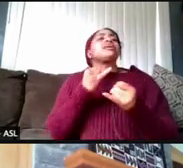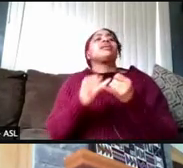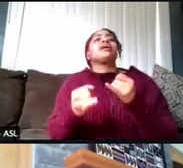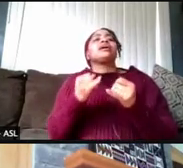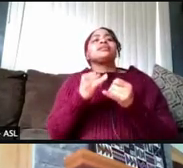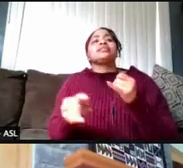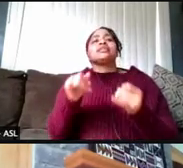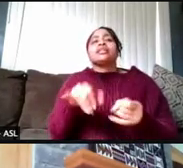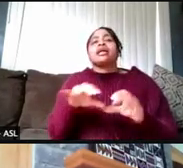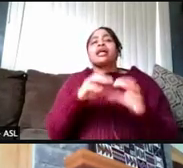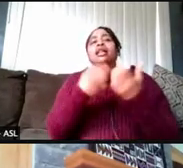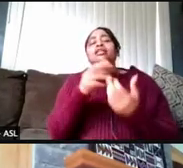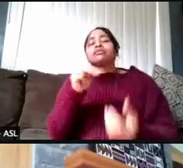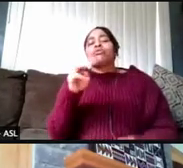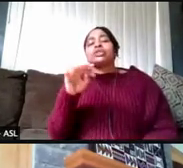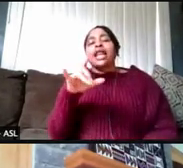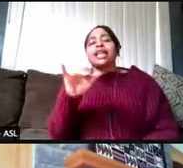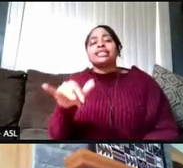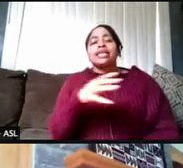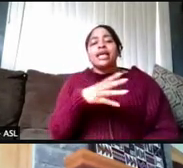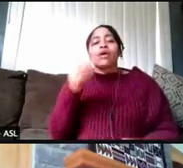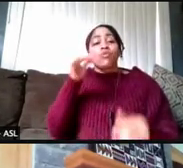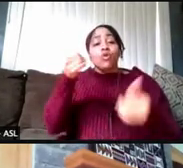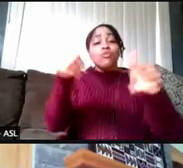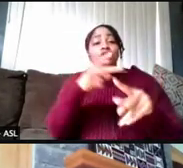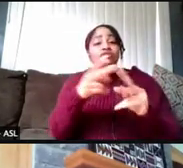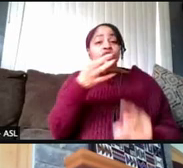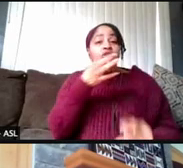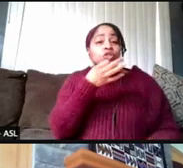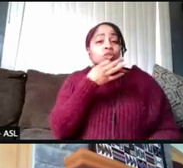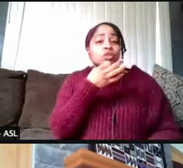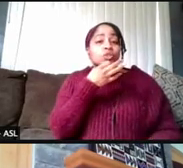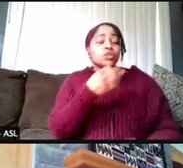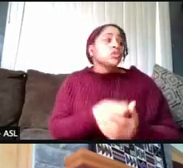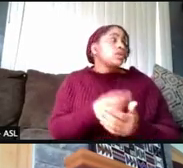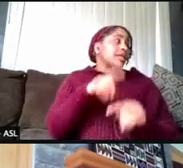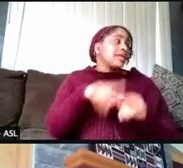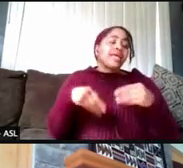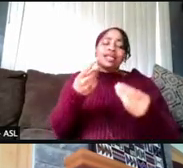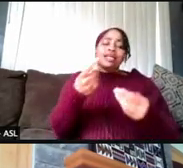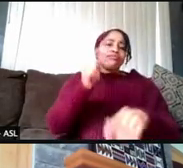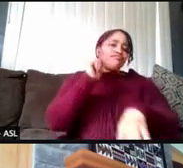and we'll post them very soon. So I can't give a set date, but those are moving forward,